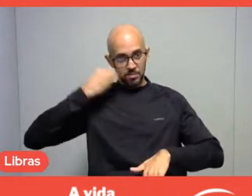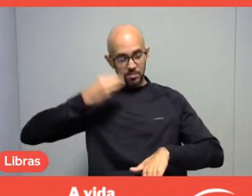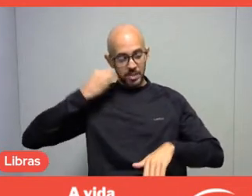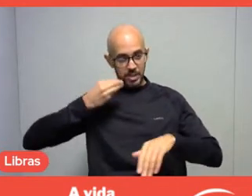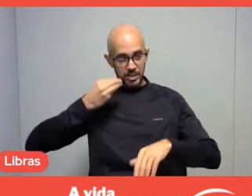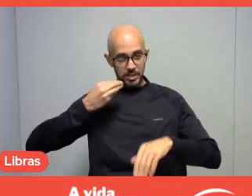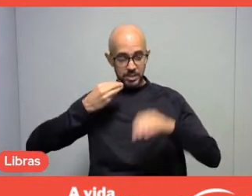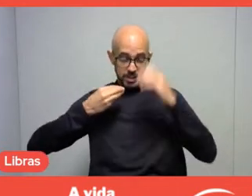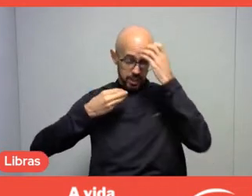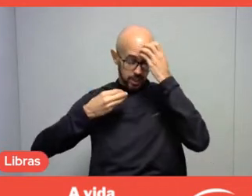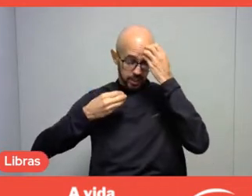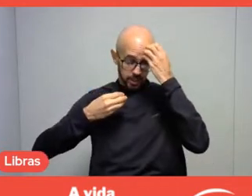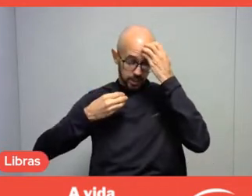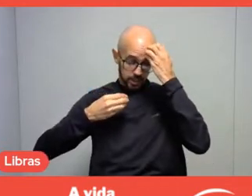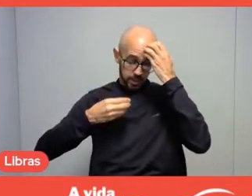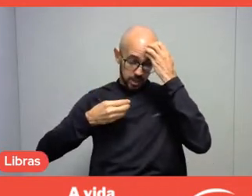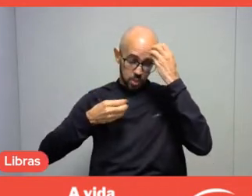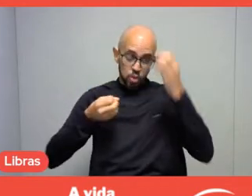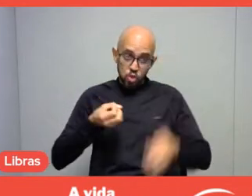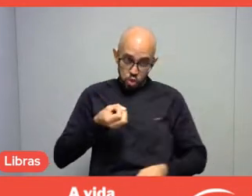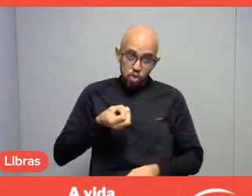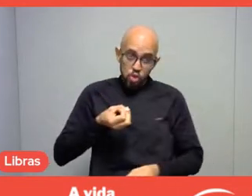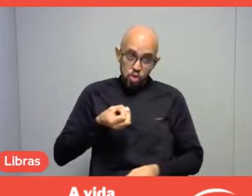within the Landless Rural Workers Movement,